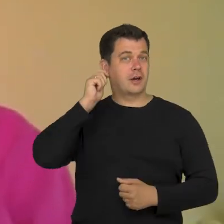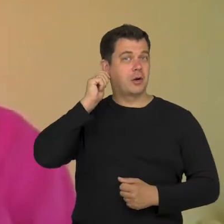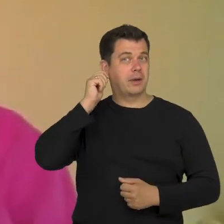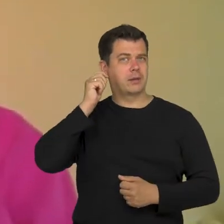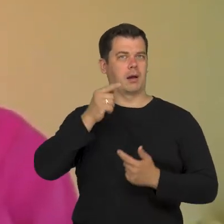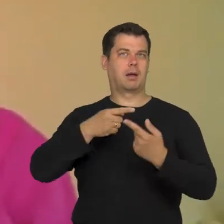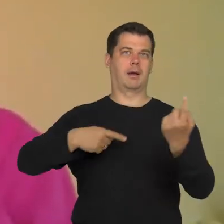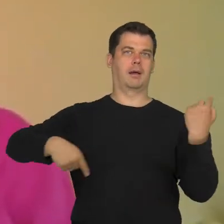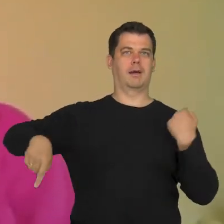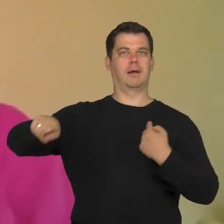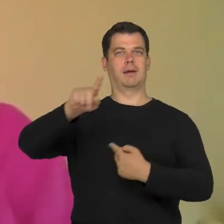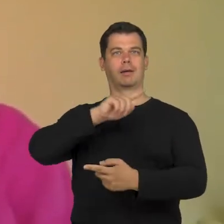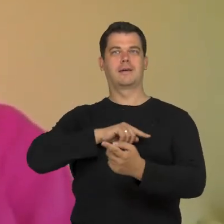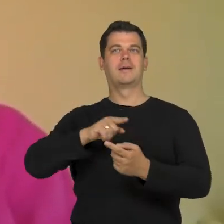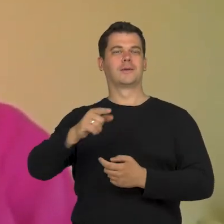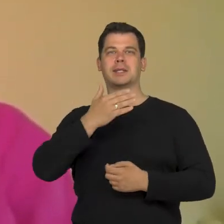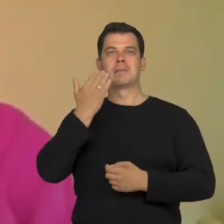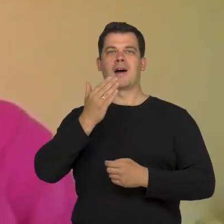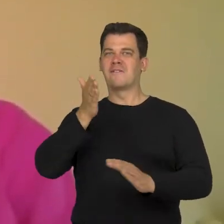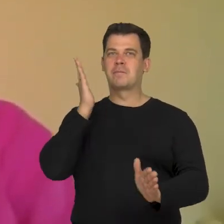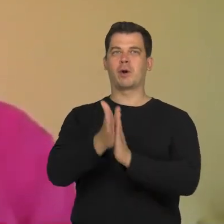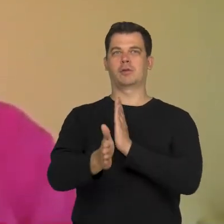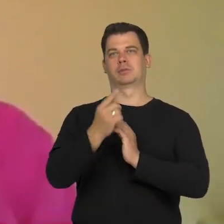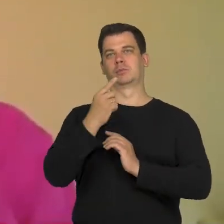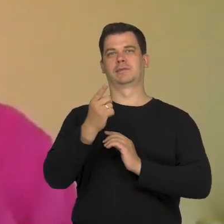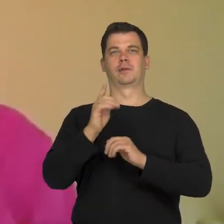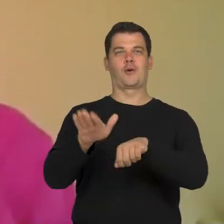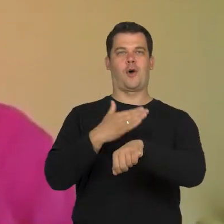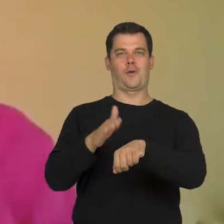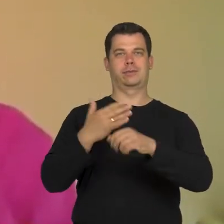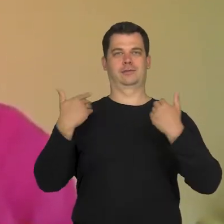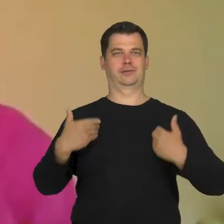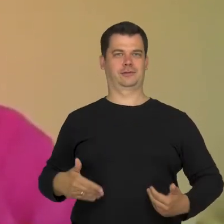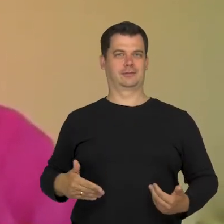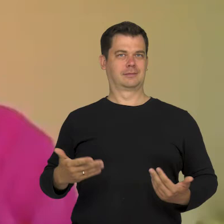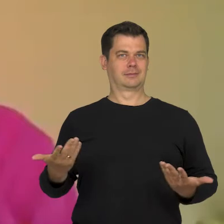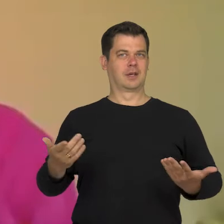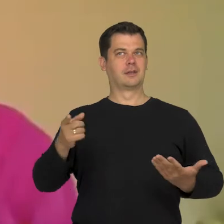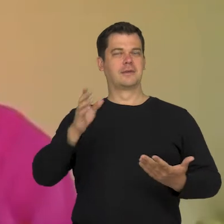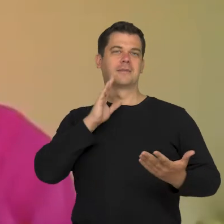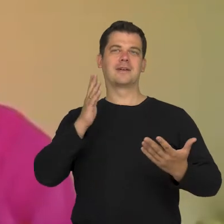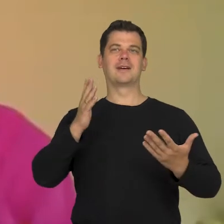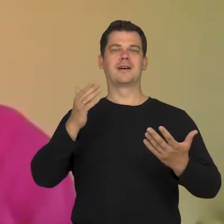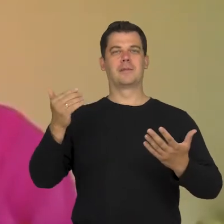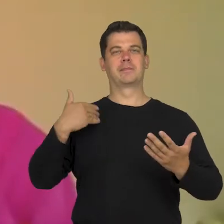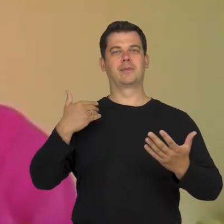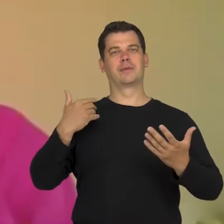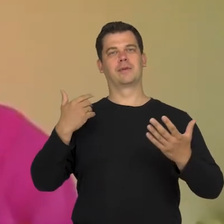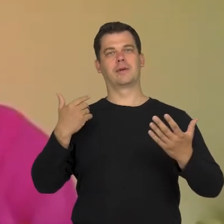so I am treated as a hero again